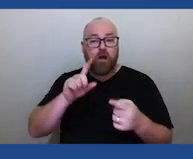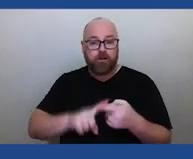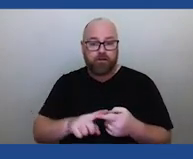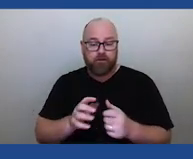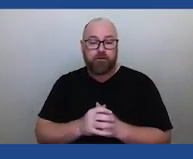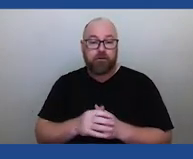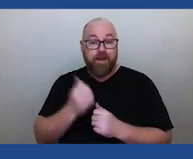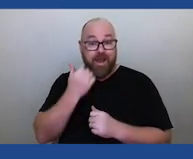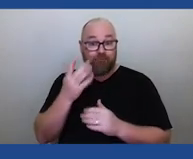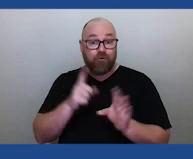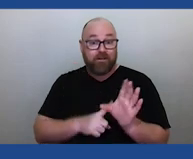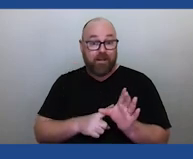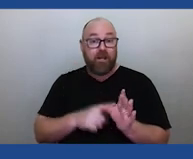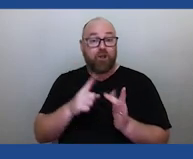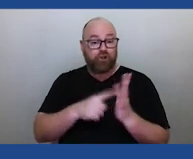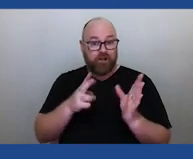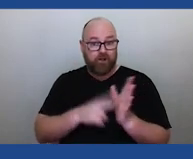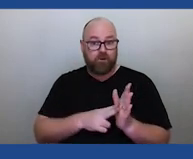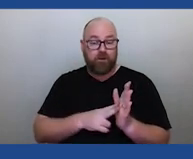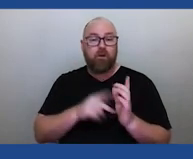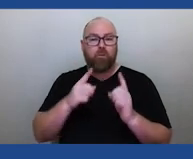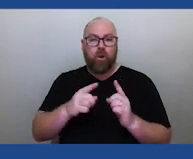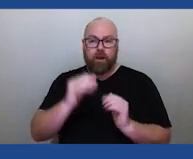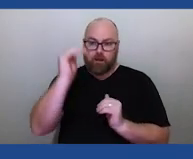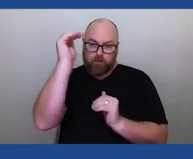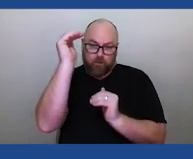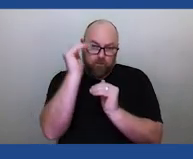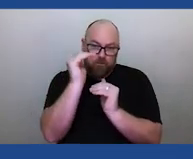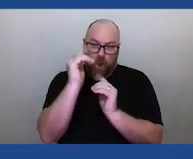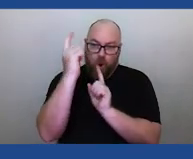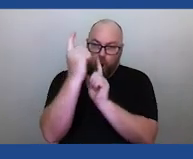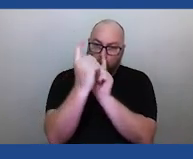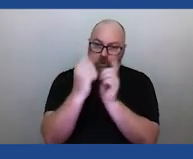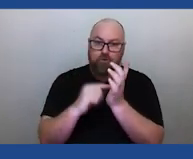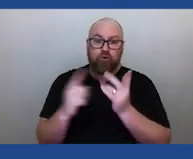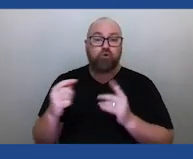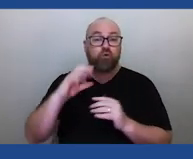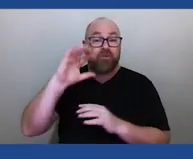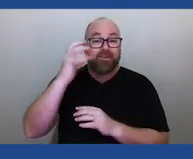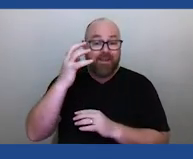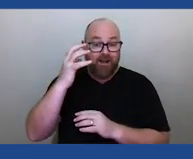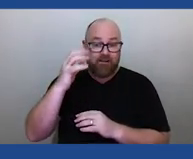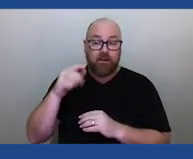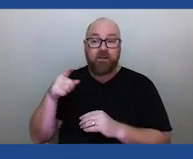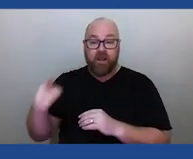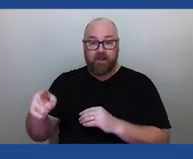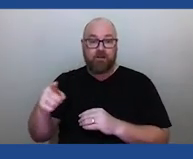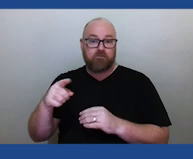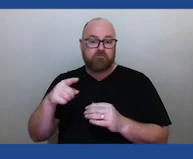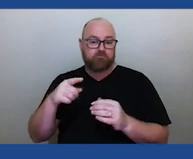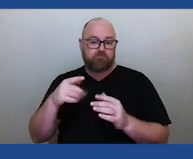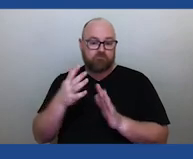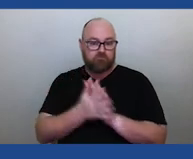point to the sun, its perihelion, and that caused the tides to be bigger than normal. And if we get it, like you